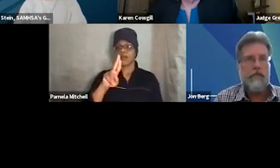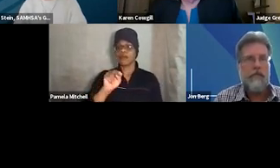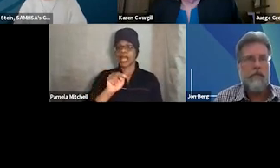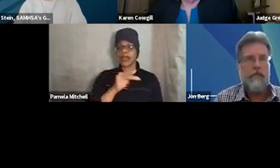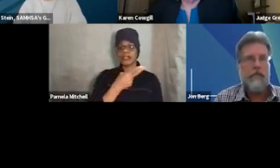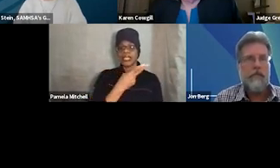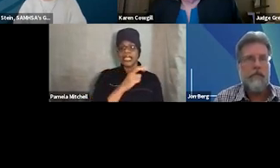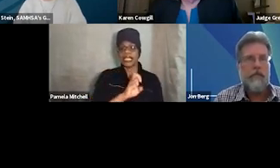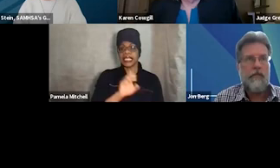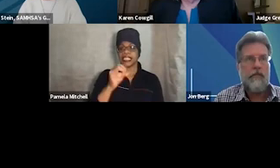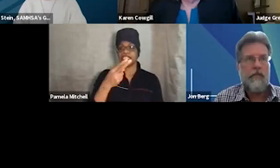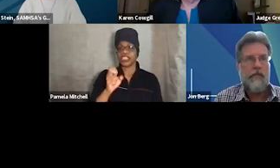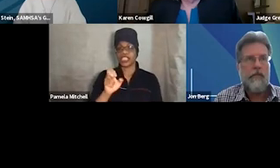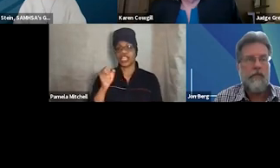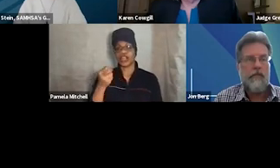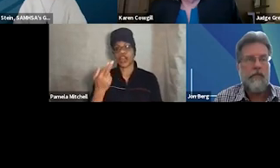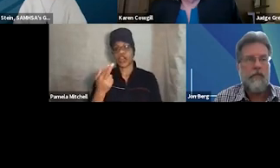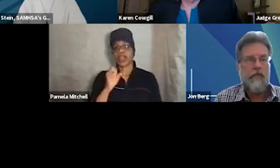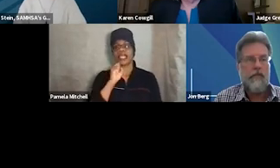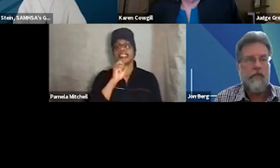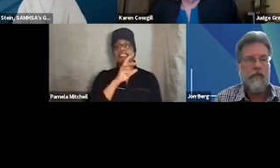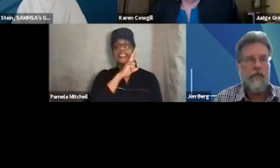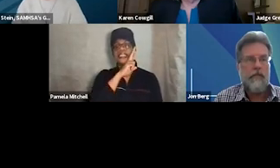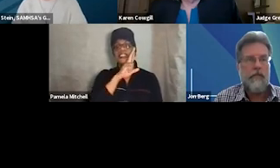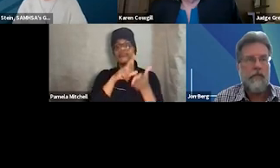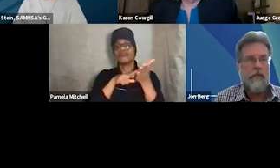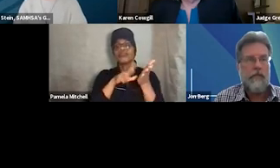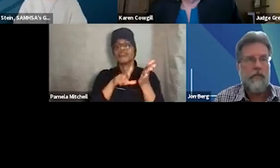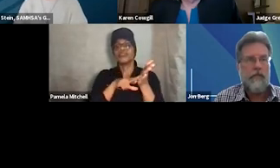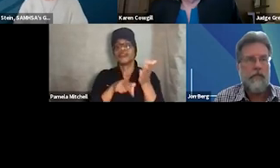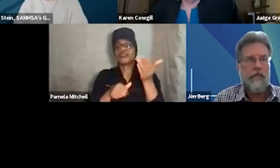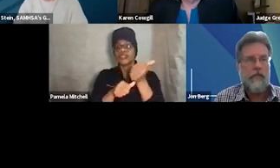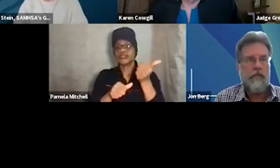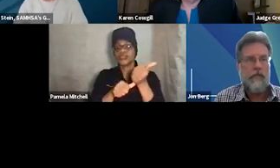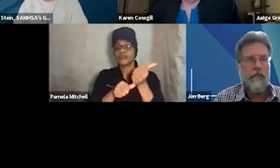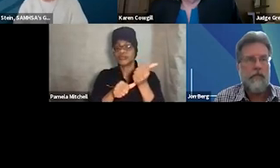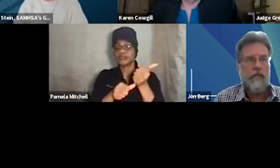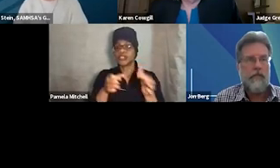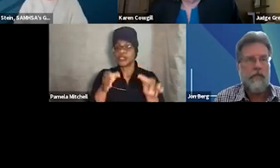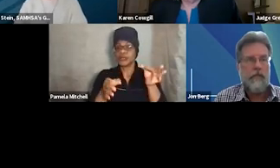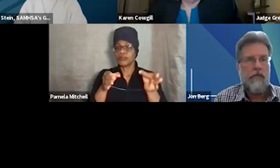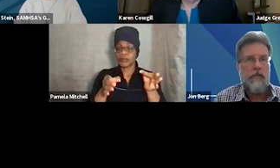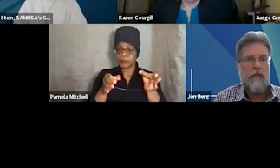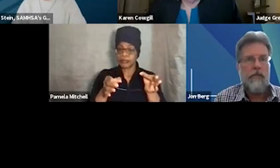at SAMHSA's GAINS Center and Policy Research Associates. And I'm joining this webinar from Charlotte, North Carolina.